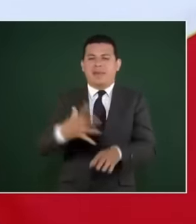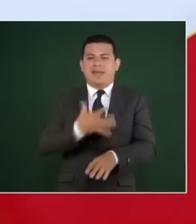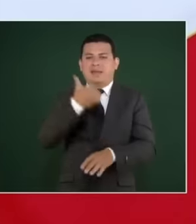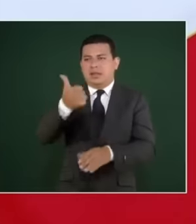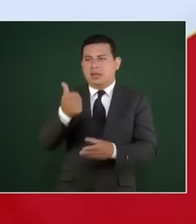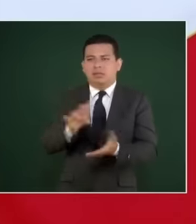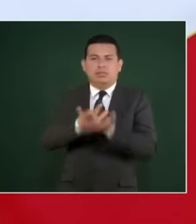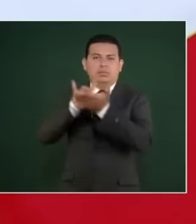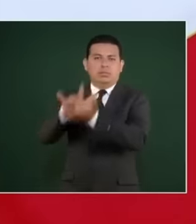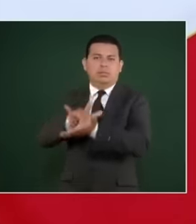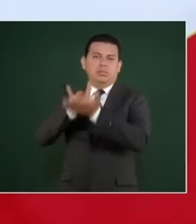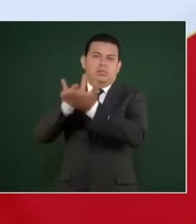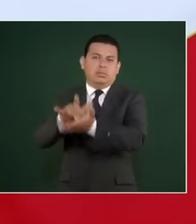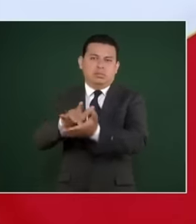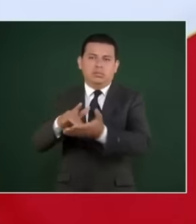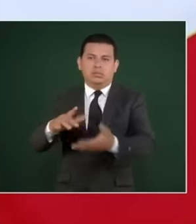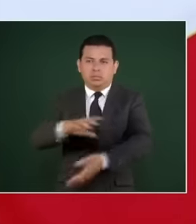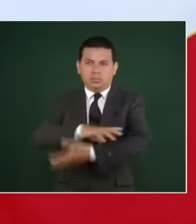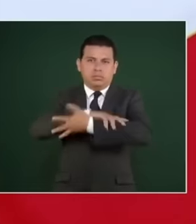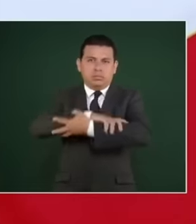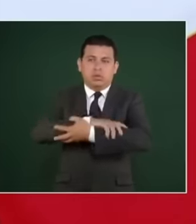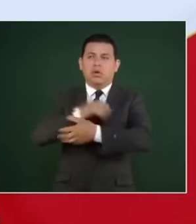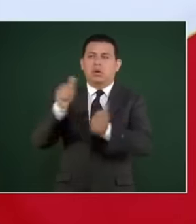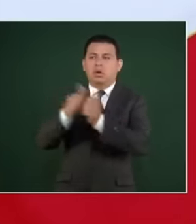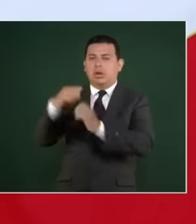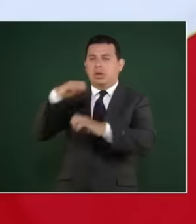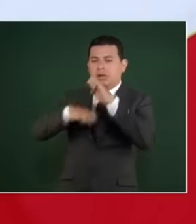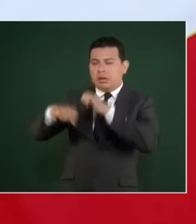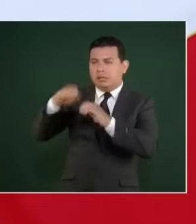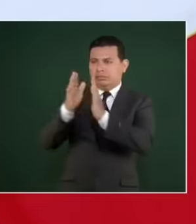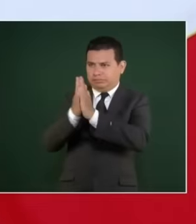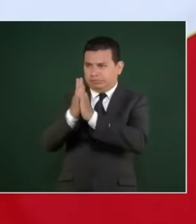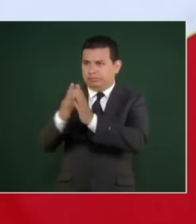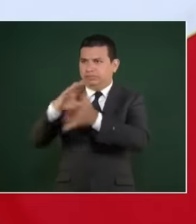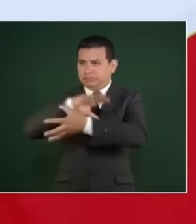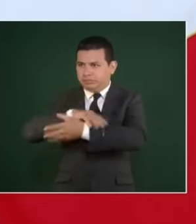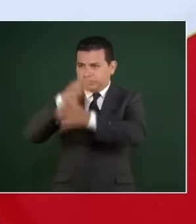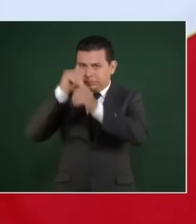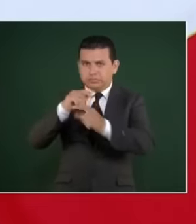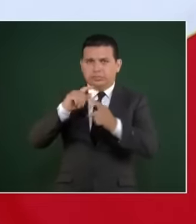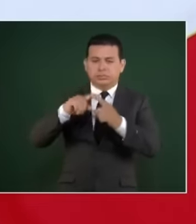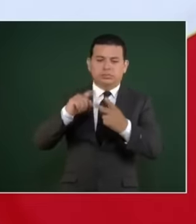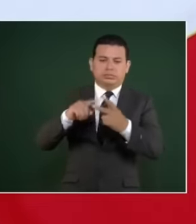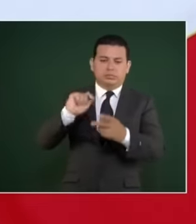making are pacts with companies, we already have an agreement with Polar, which is a Venezuelan company,